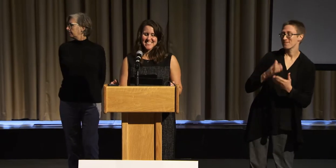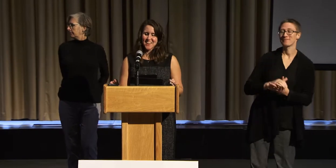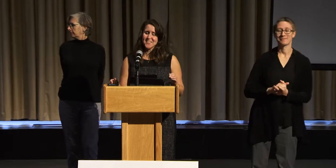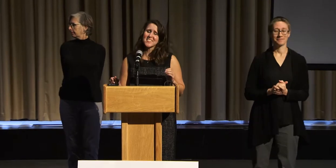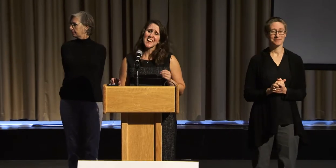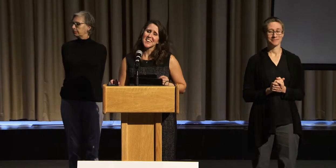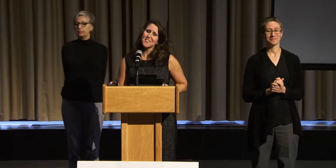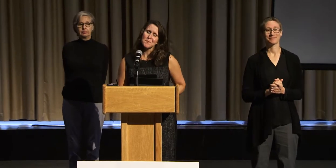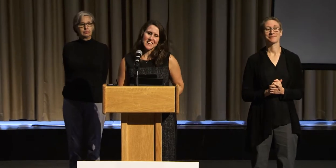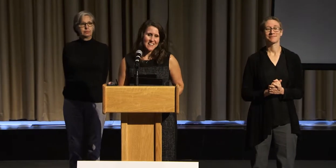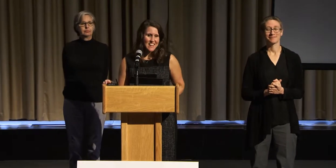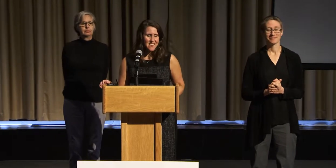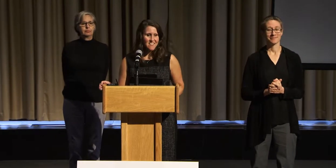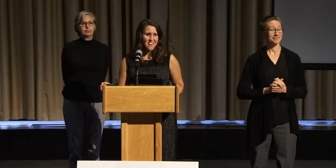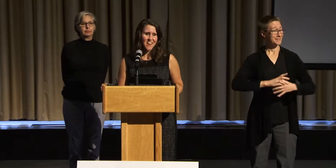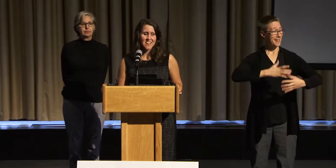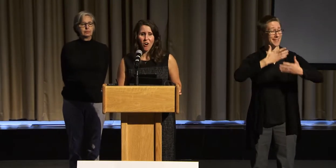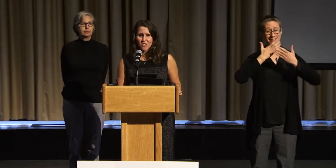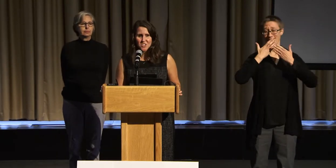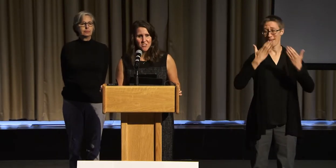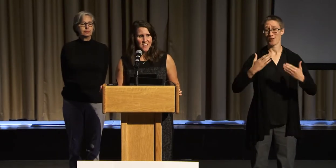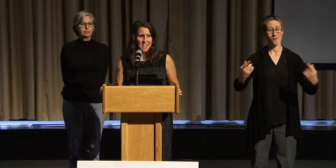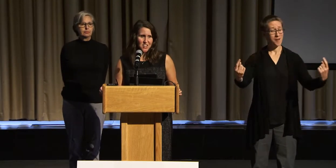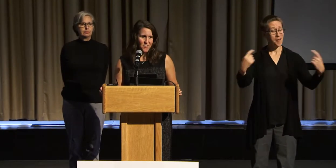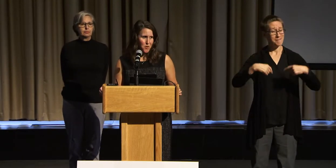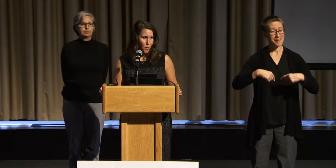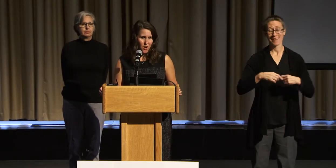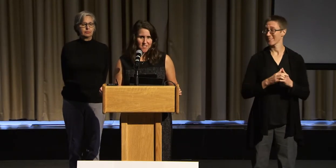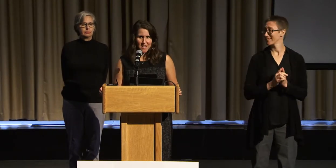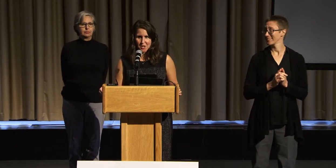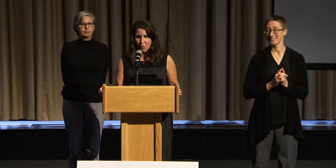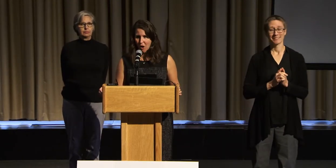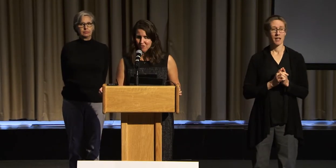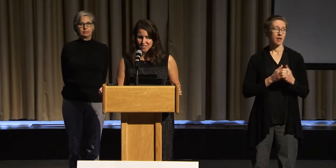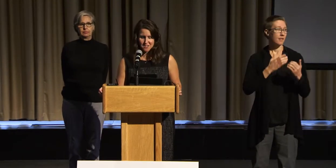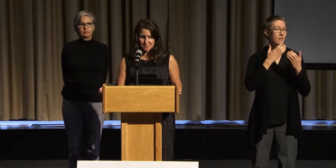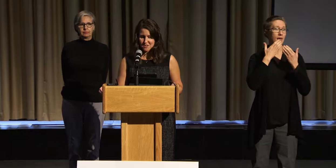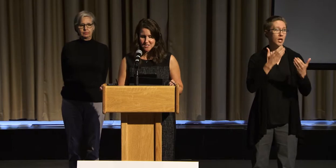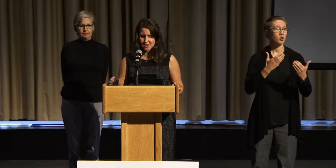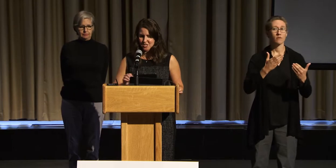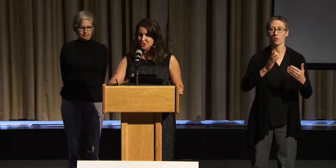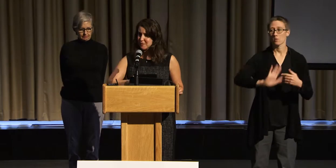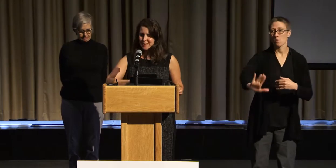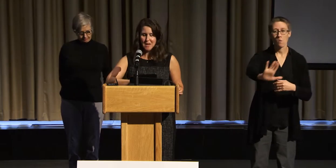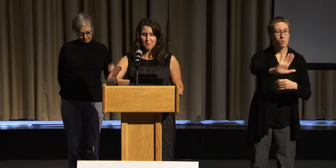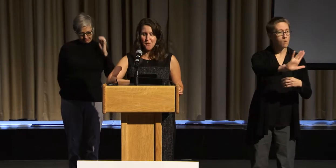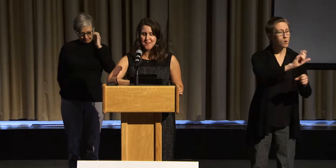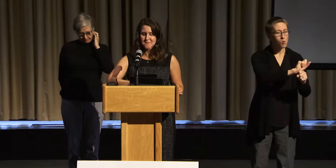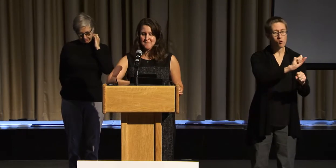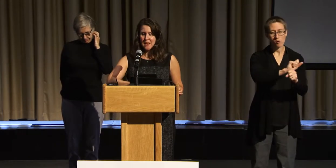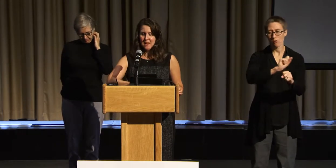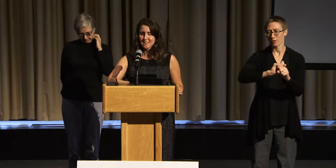So thank you for being here, and also thank you for the work that you all do. It's an extremely important.